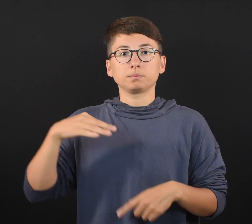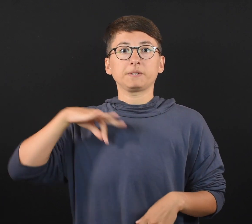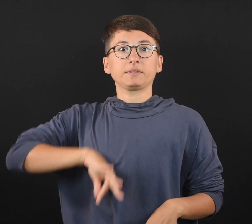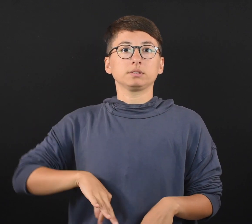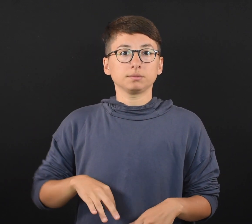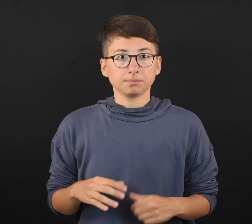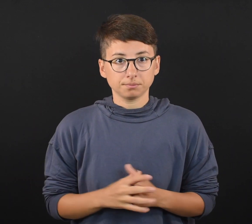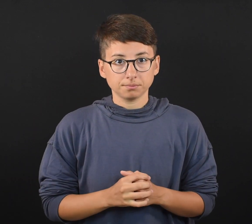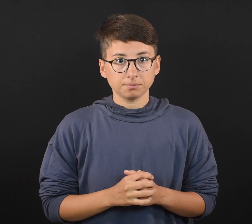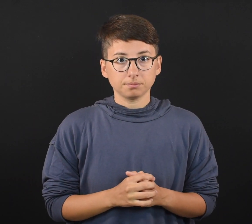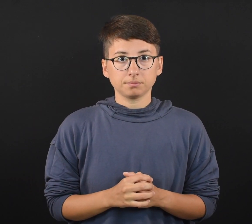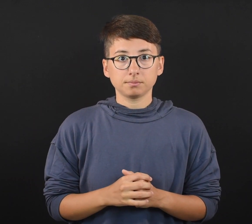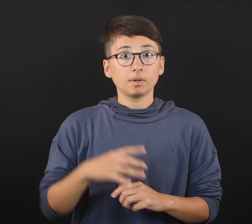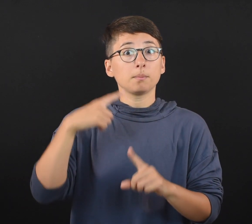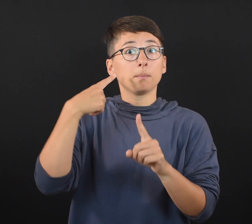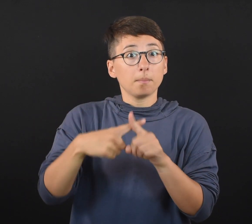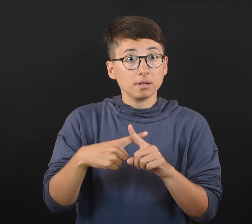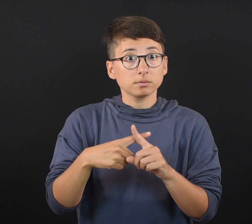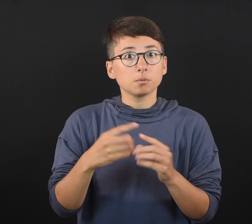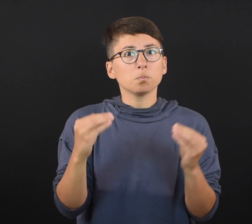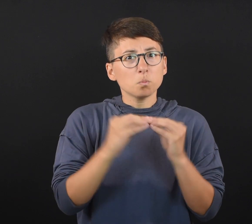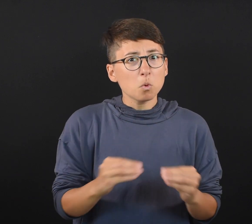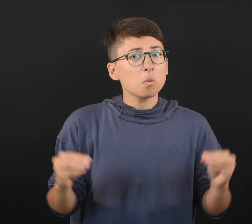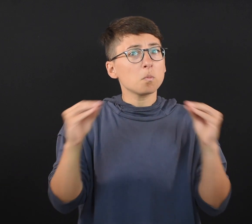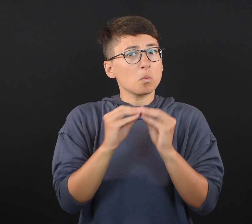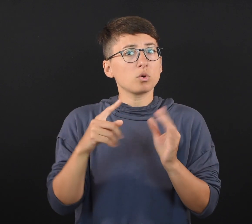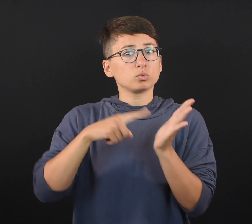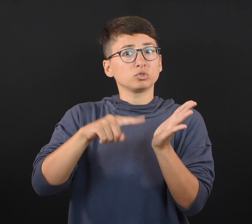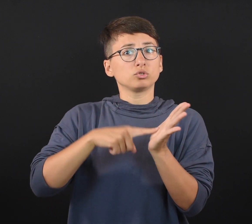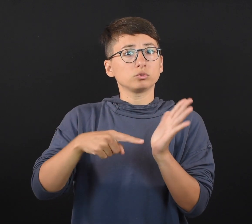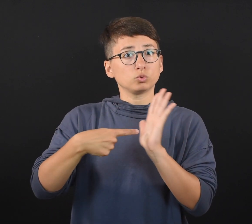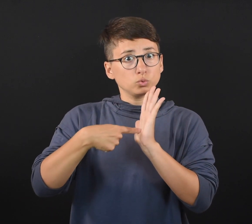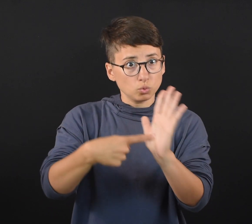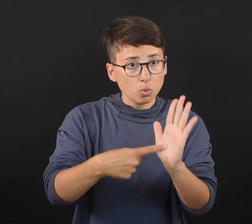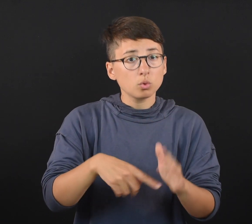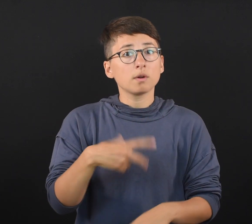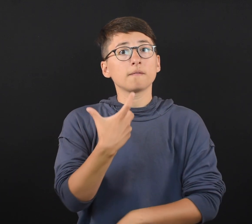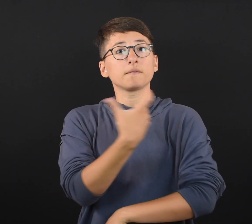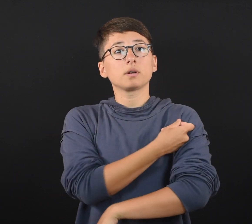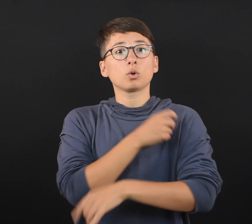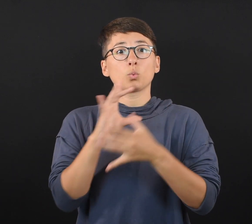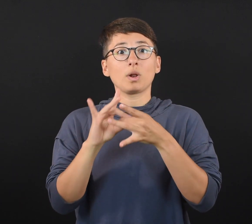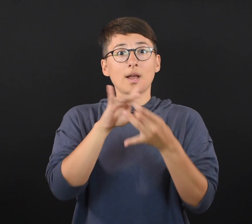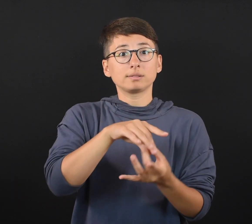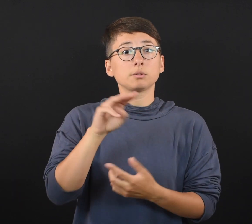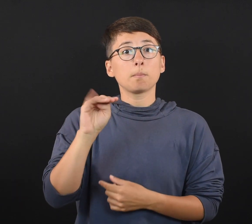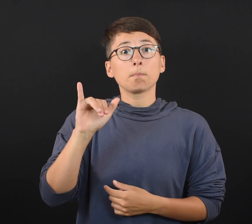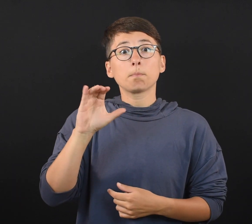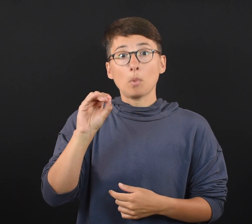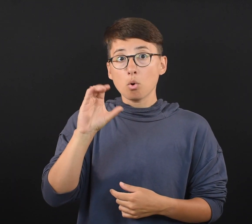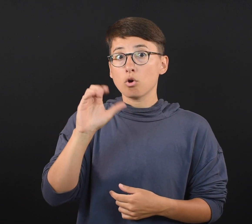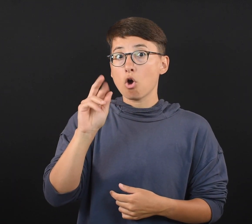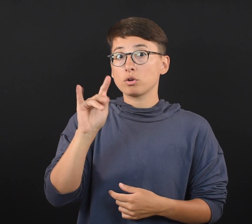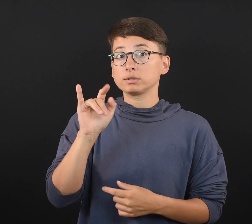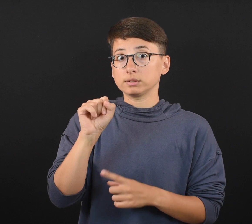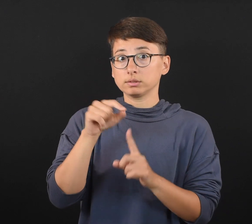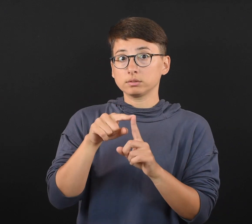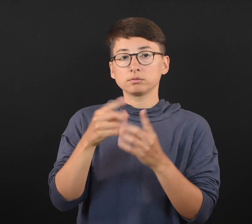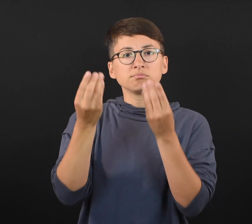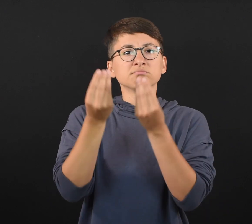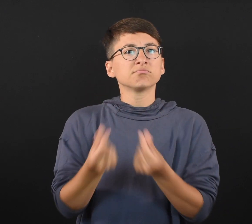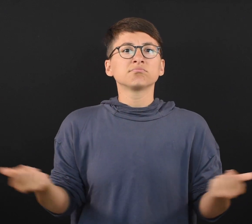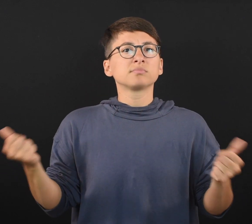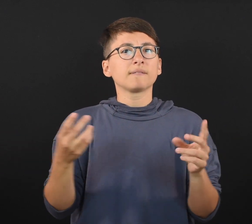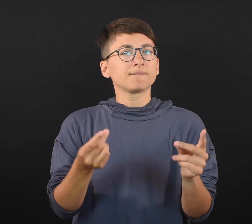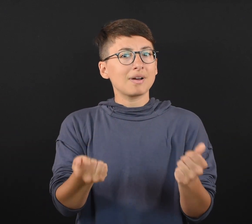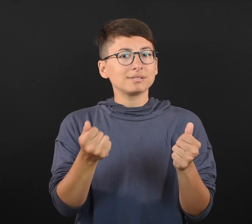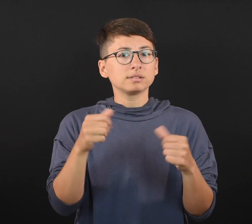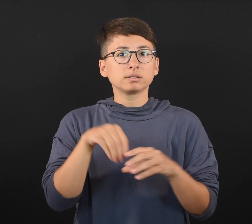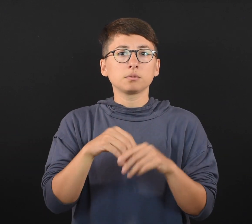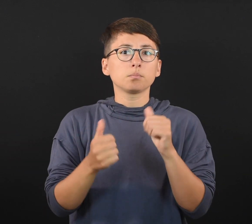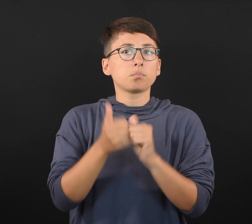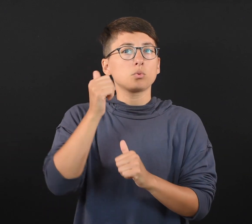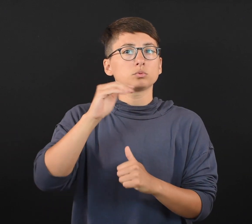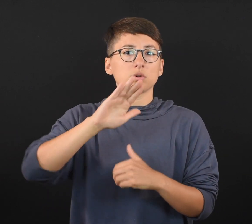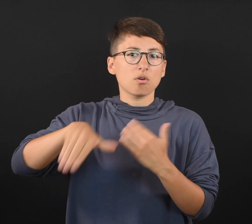shows that vaccine-associated myocarditis resolves quickly in almost all cases,"